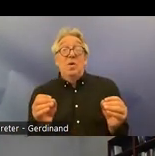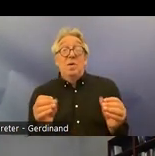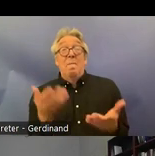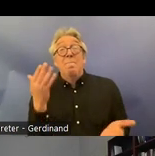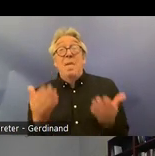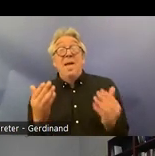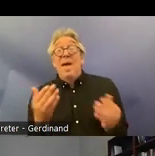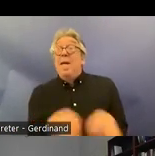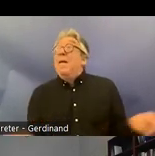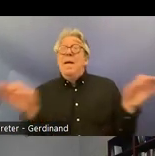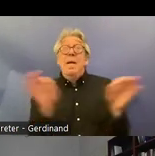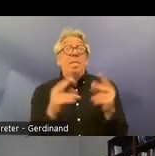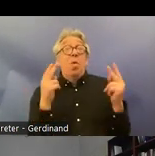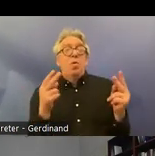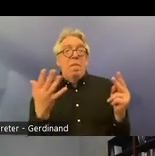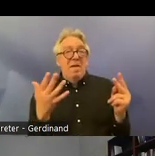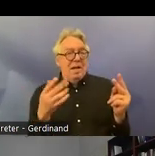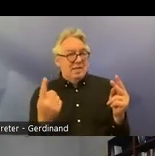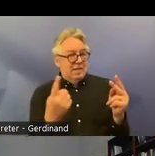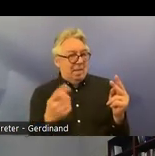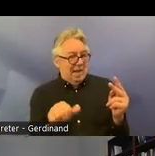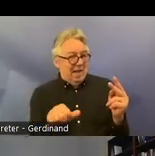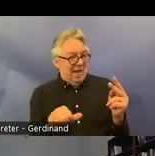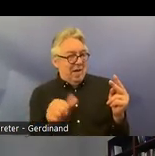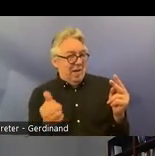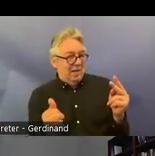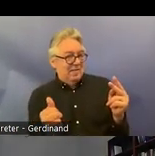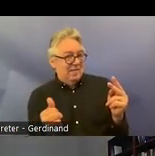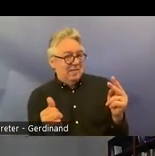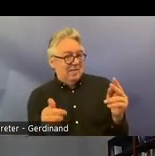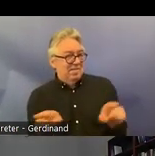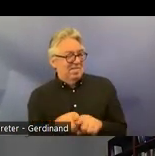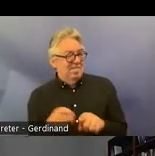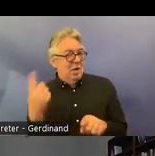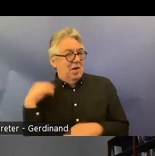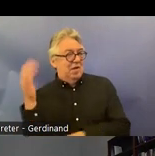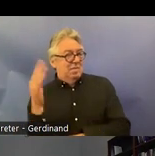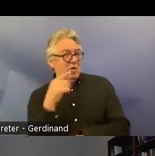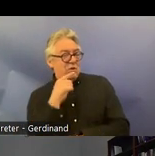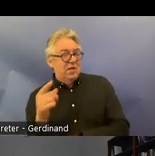something else as Ian has already alluded to the main effects of